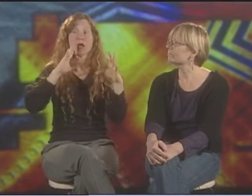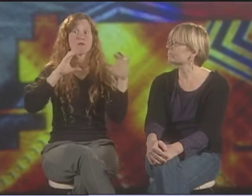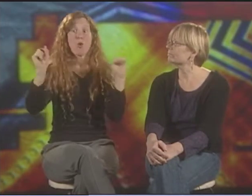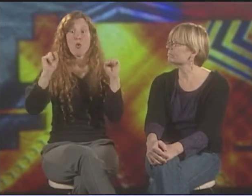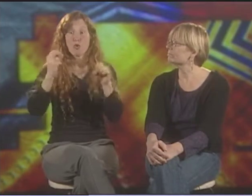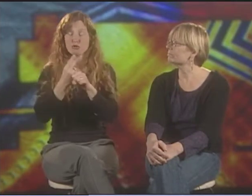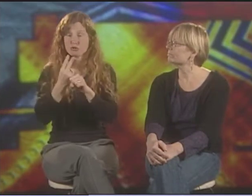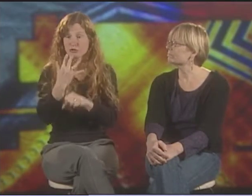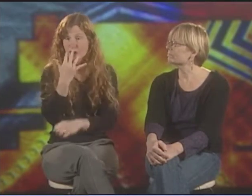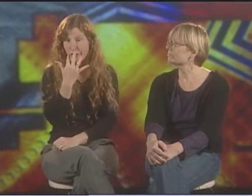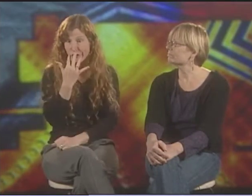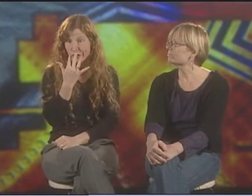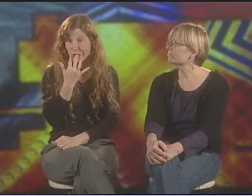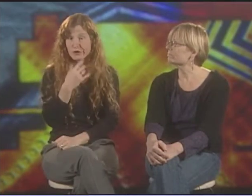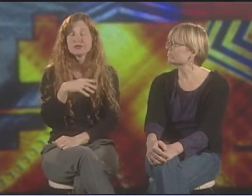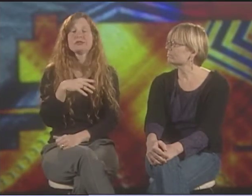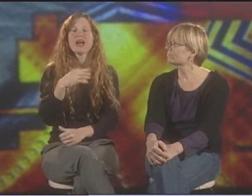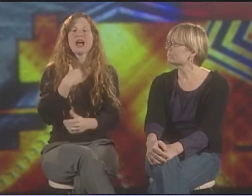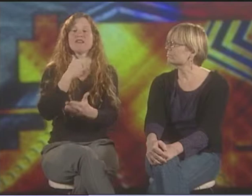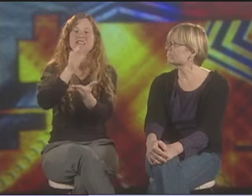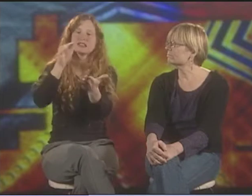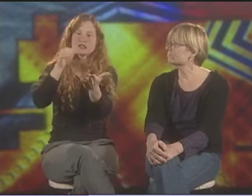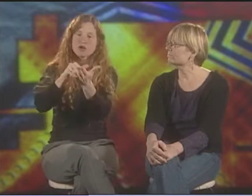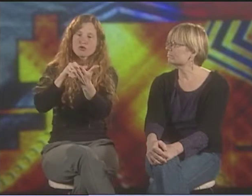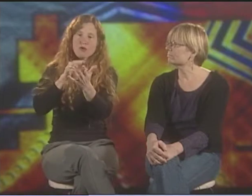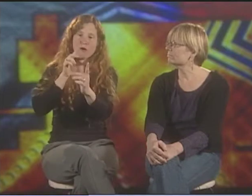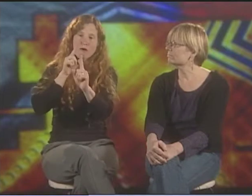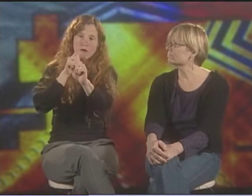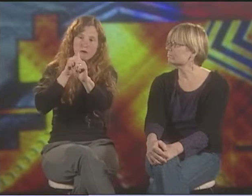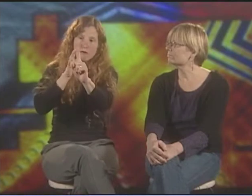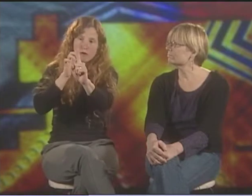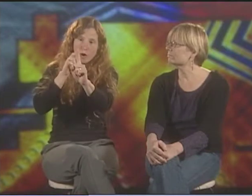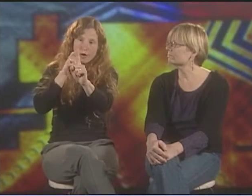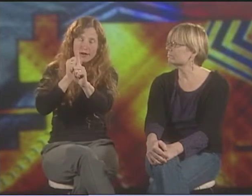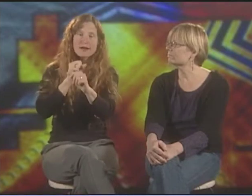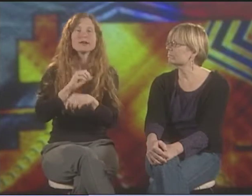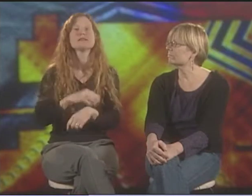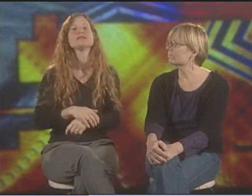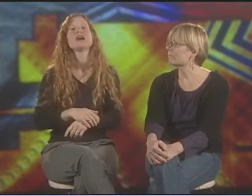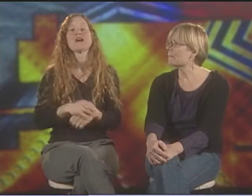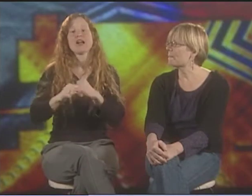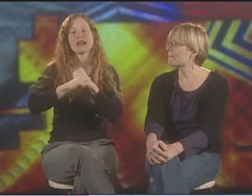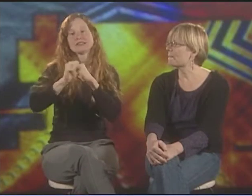DE'VIA TENDS TO USE LOUD, BOLD COLORS. IT TENDS TO HAVE A CENTRAL FOCUS IN THE CANVAS